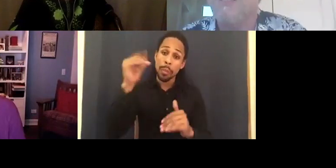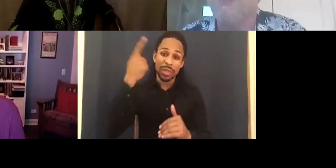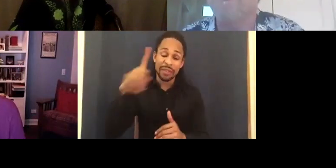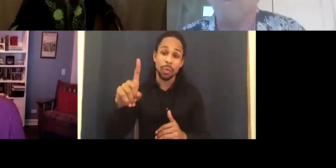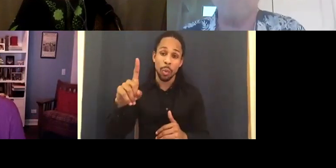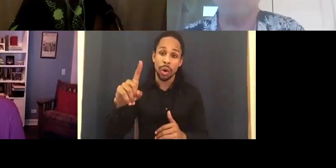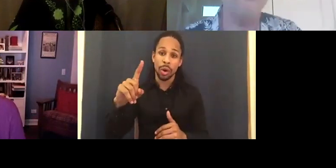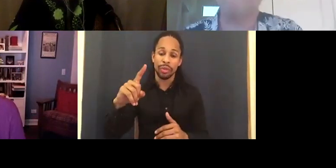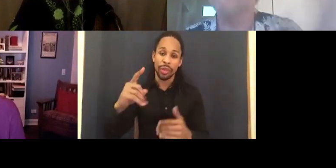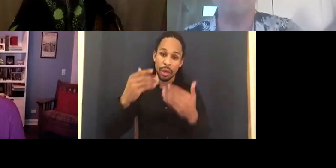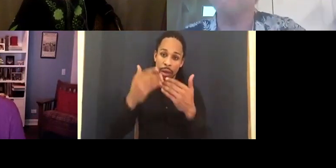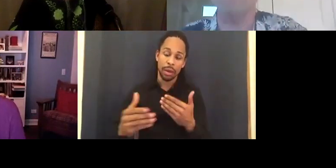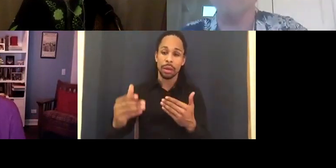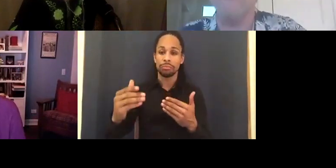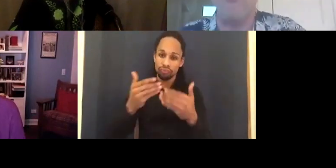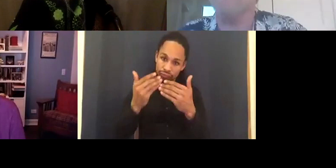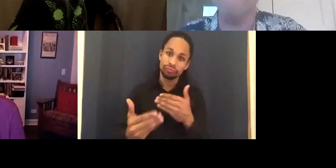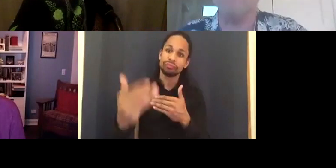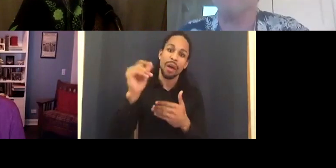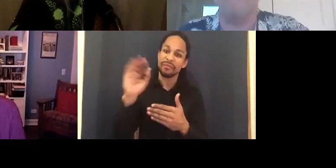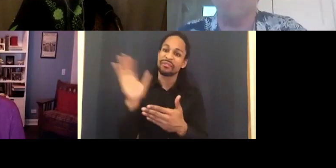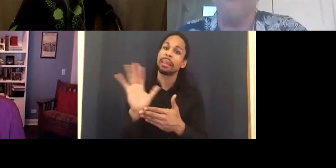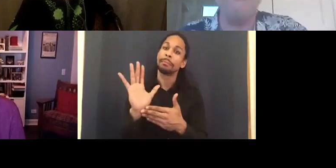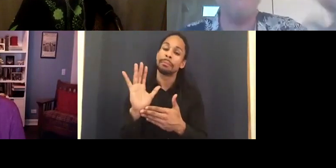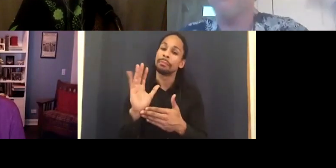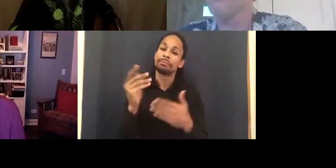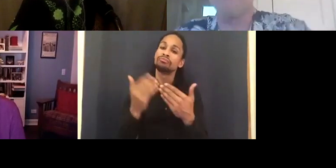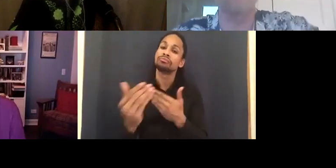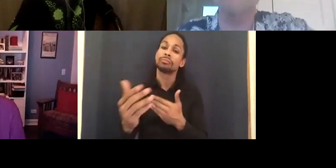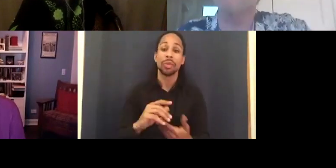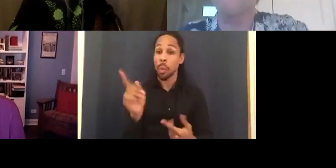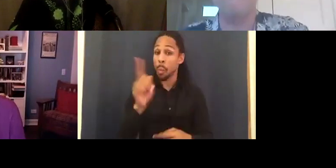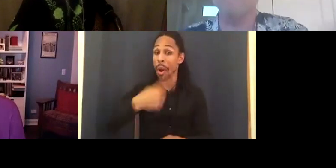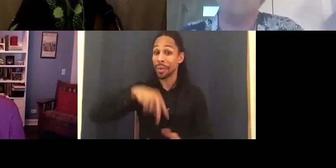Given where we are right now with COVID-19 and where the world is and all that,